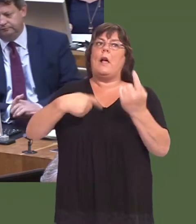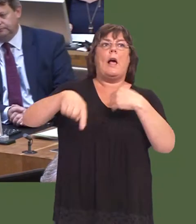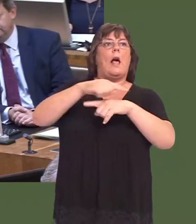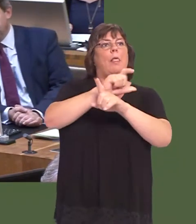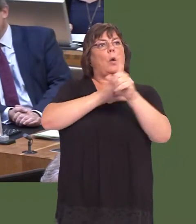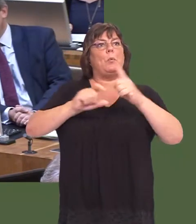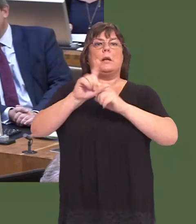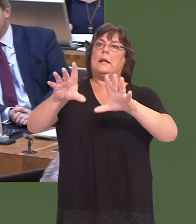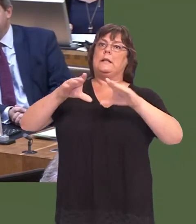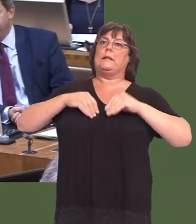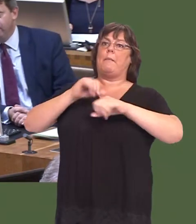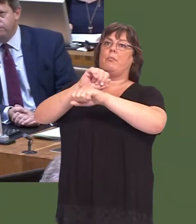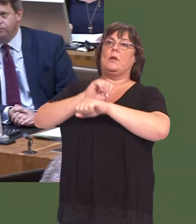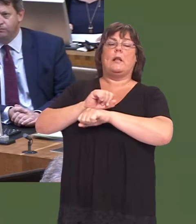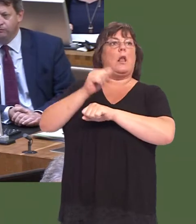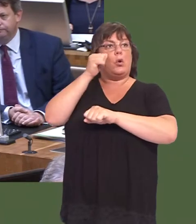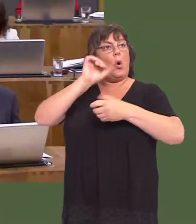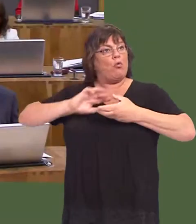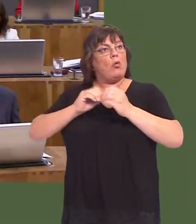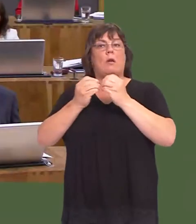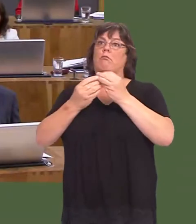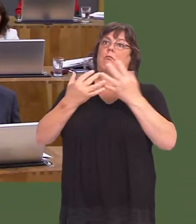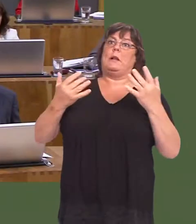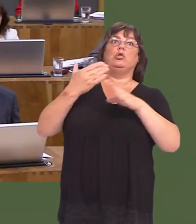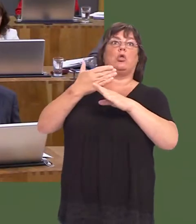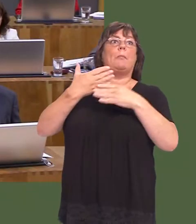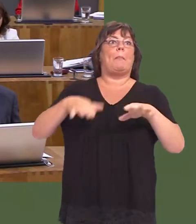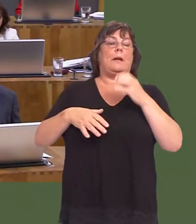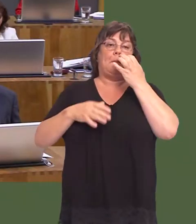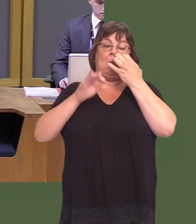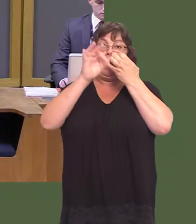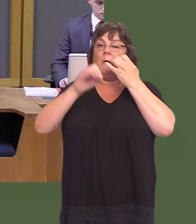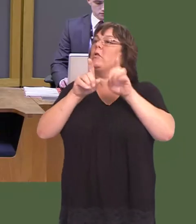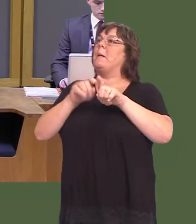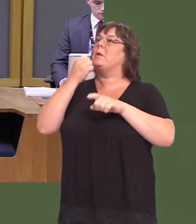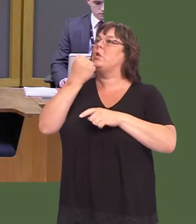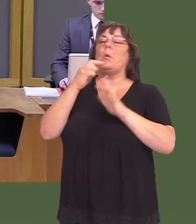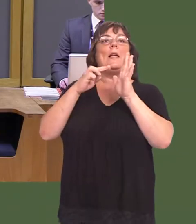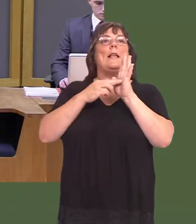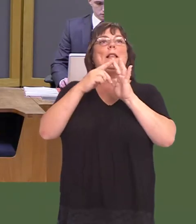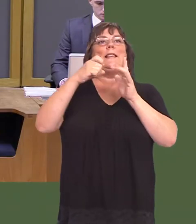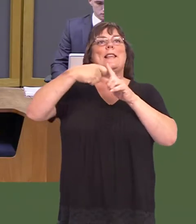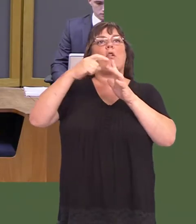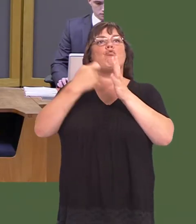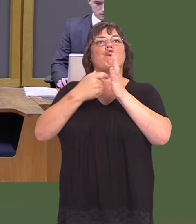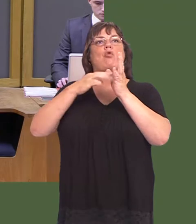the community, and has created hundreds of jobs. Nick Ramsay: 2.